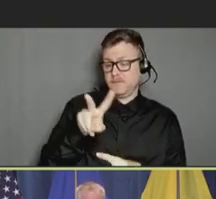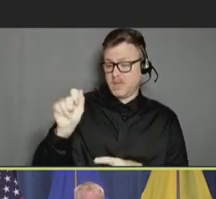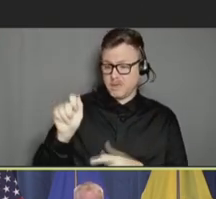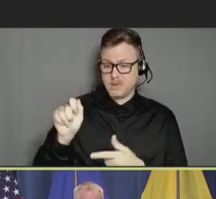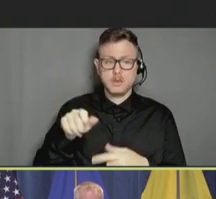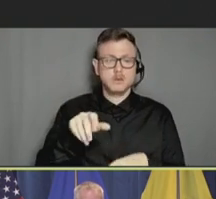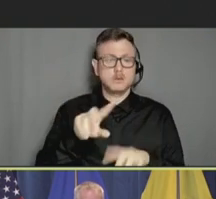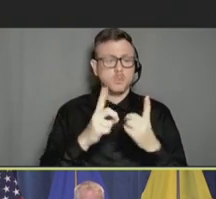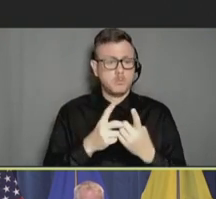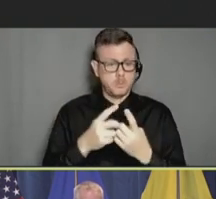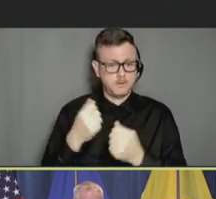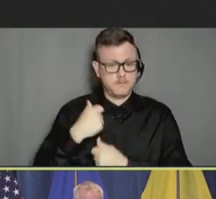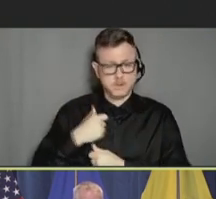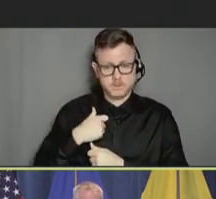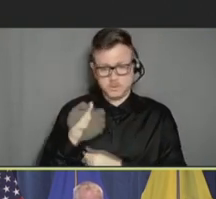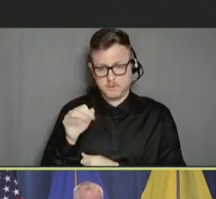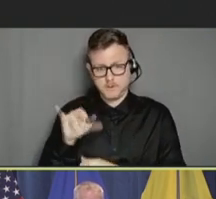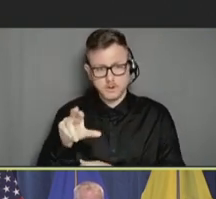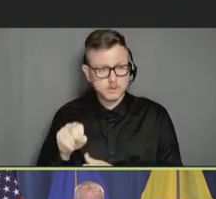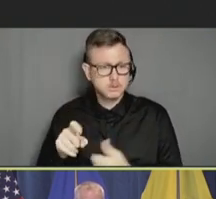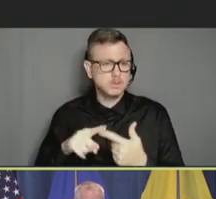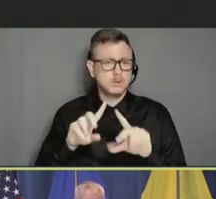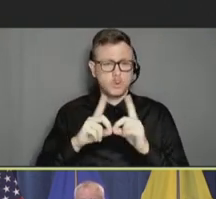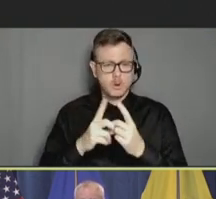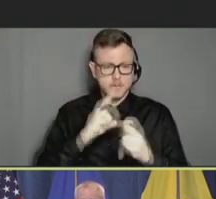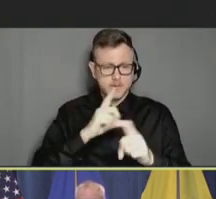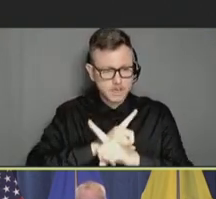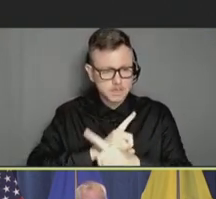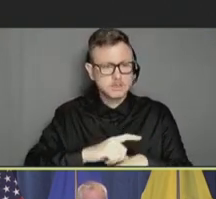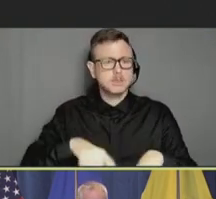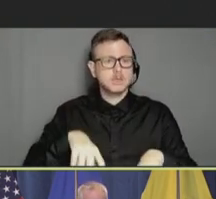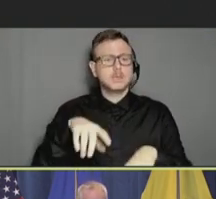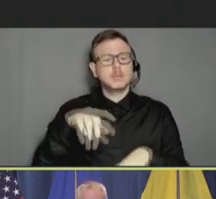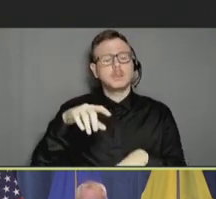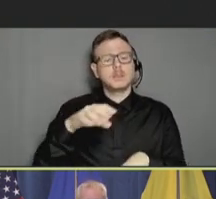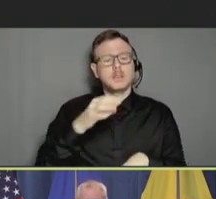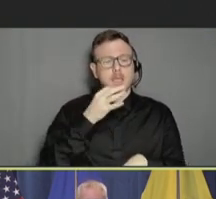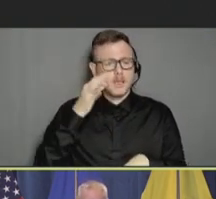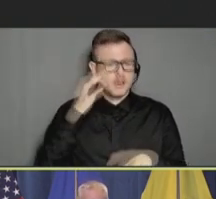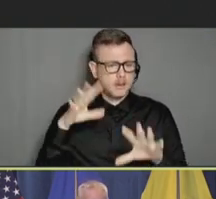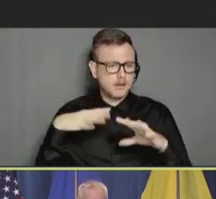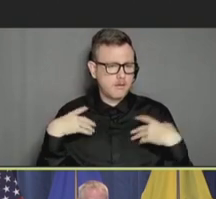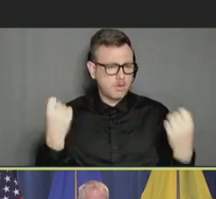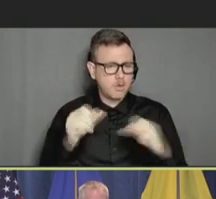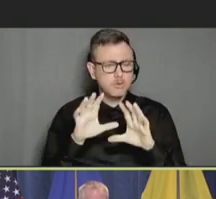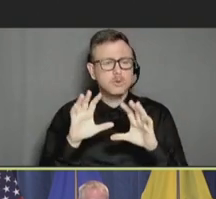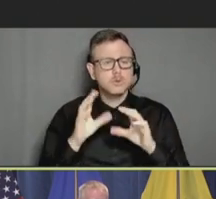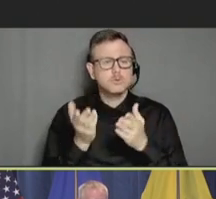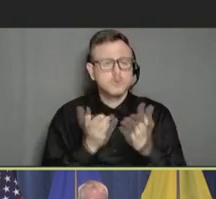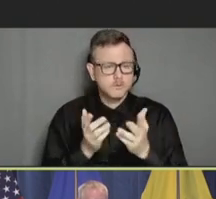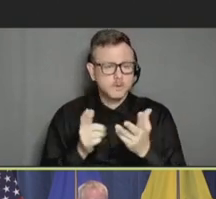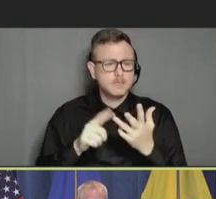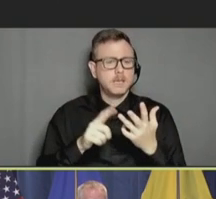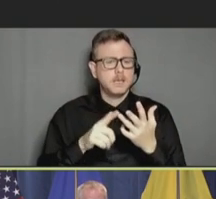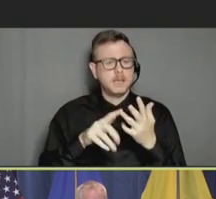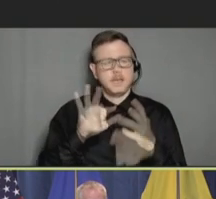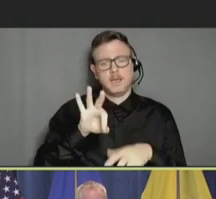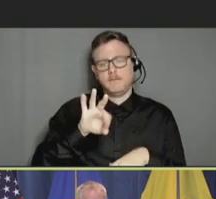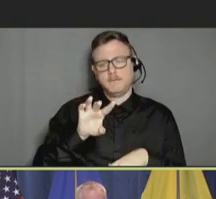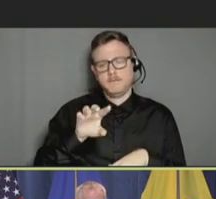Affairs, the Department of Defense, Indian Health Service, and the Food and Drug Administration, in addition to our CDC partners.